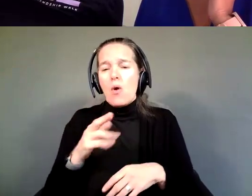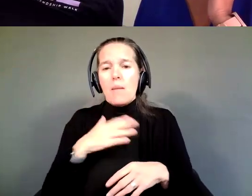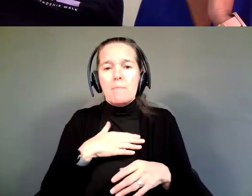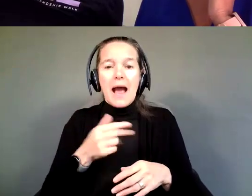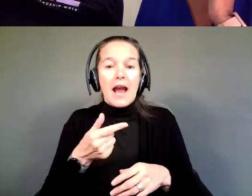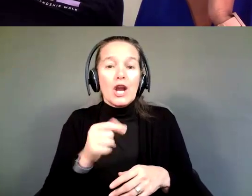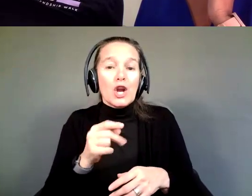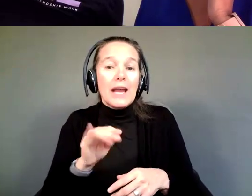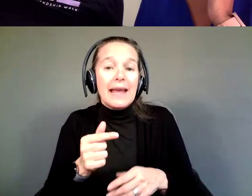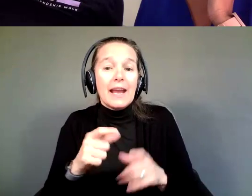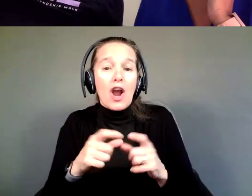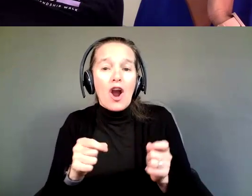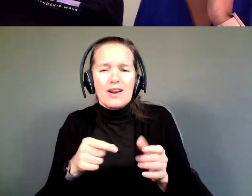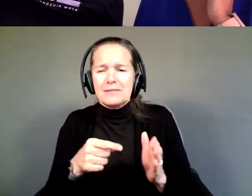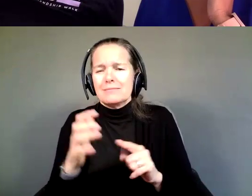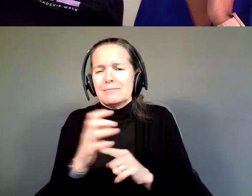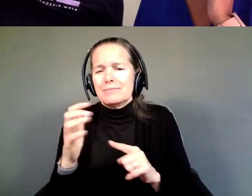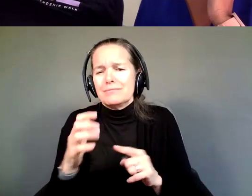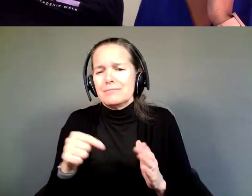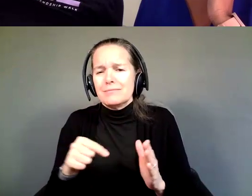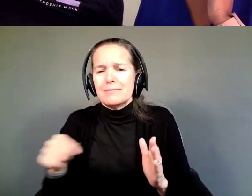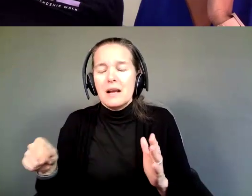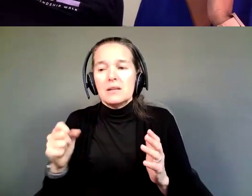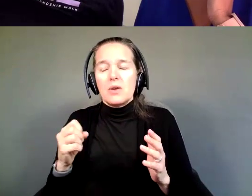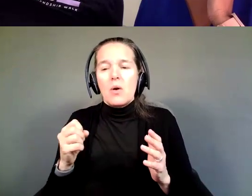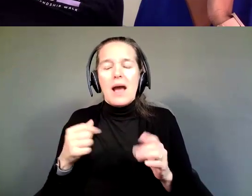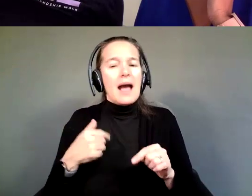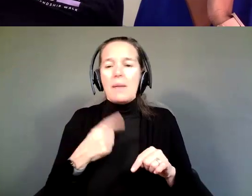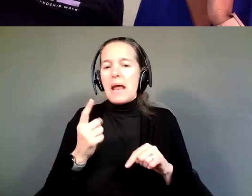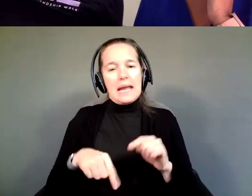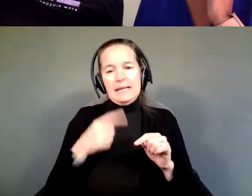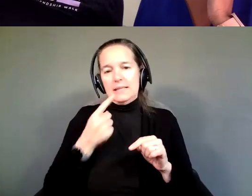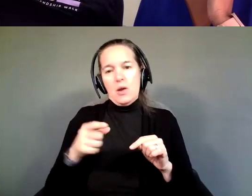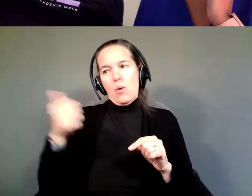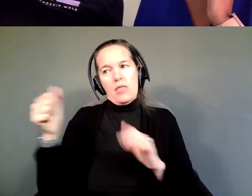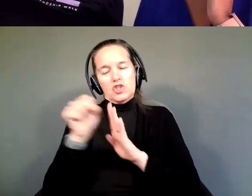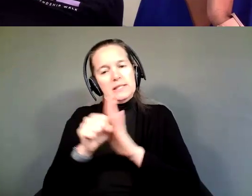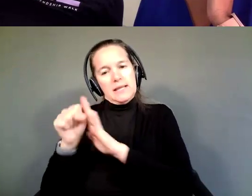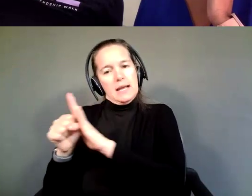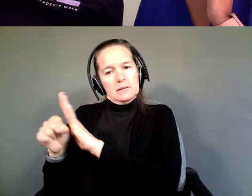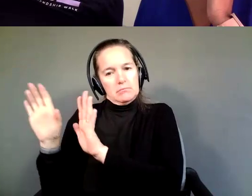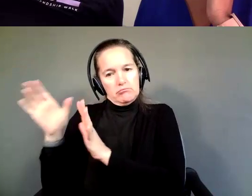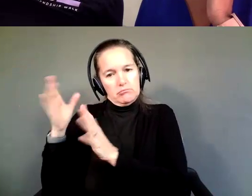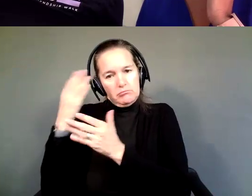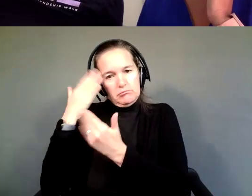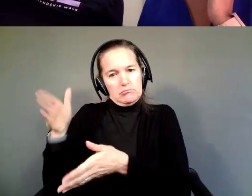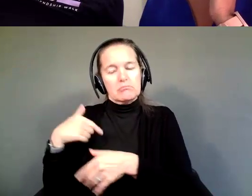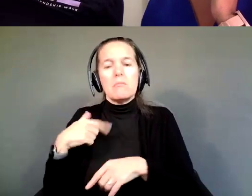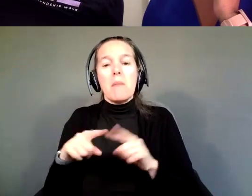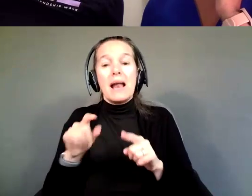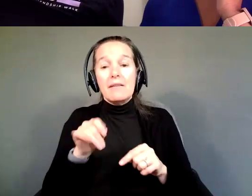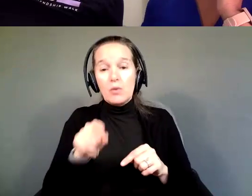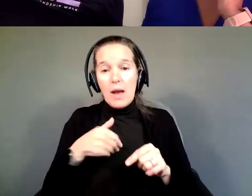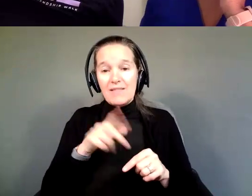So, I don't know how it is in every state, but I can say, if you have a DD Council